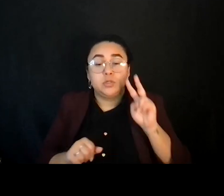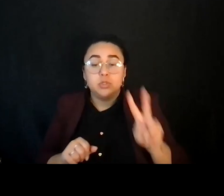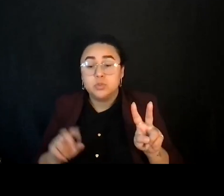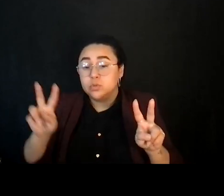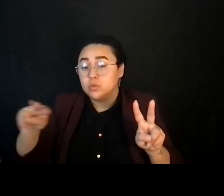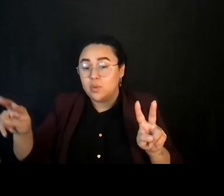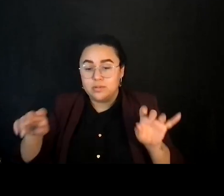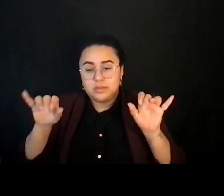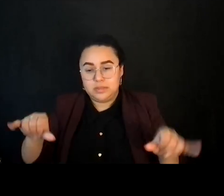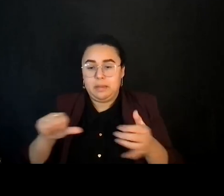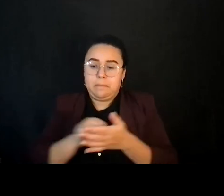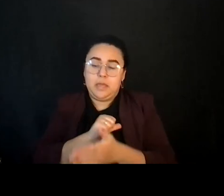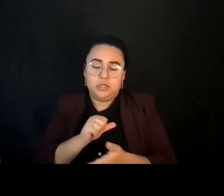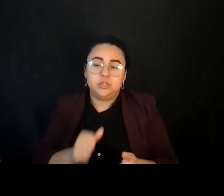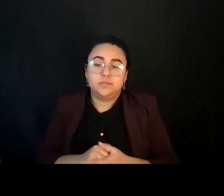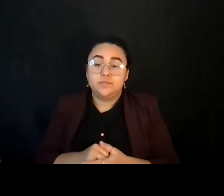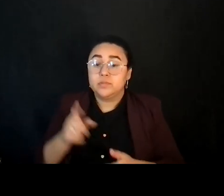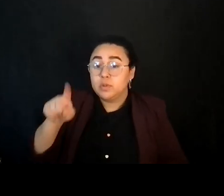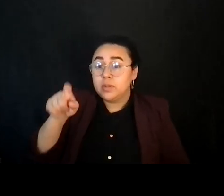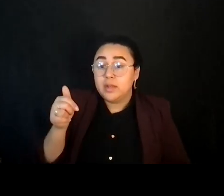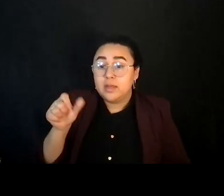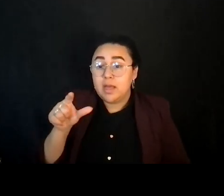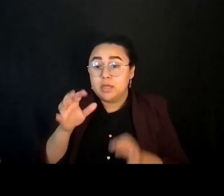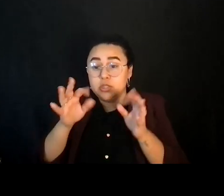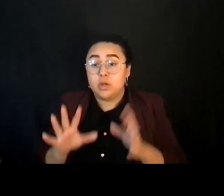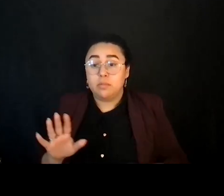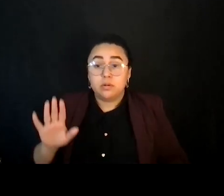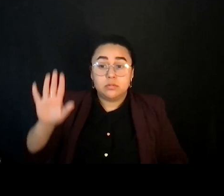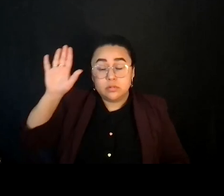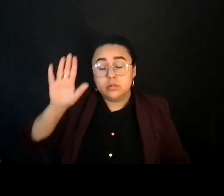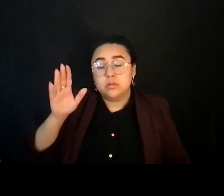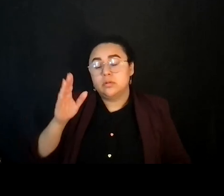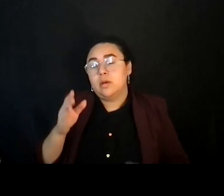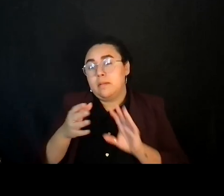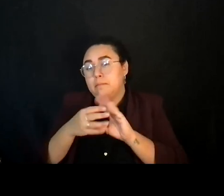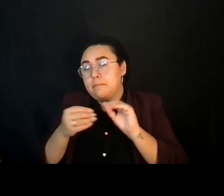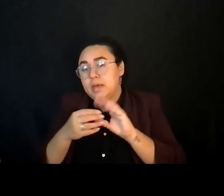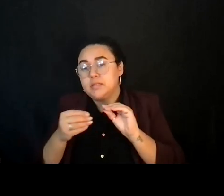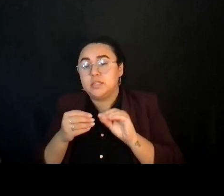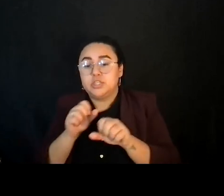And if anyone needs an assault interpreter, please message the interpreter and they will